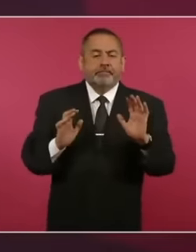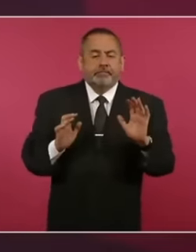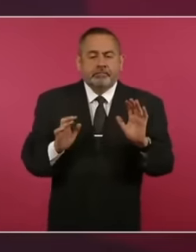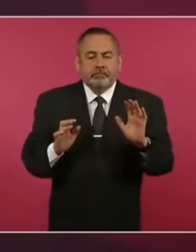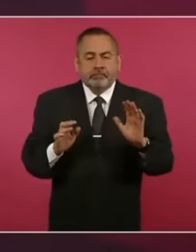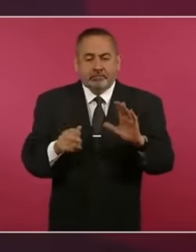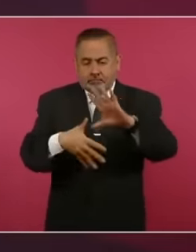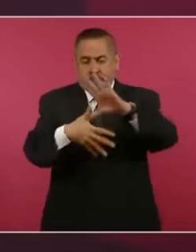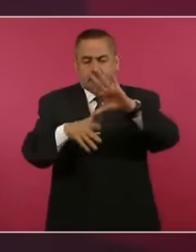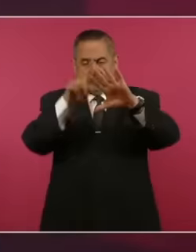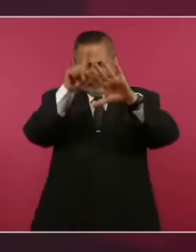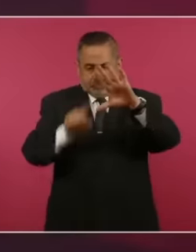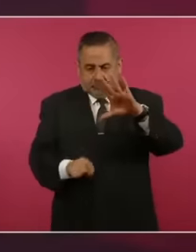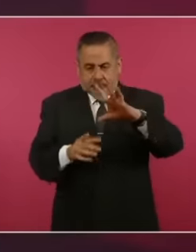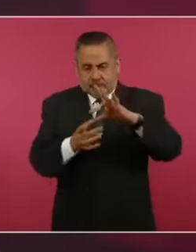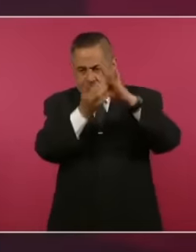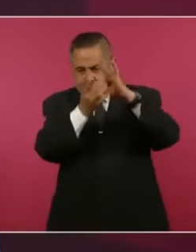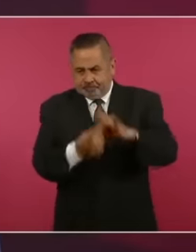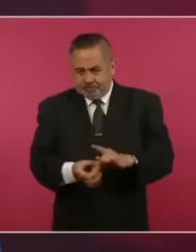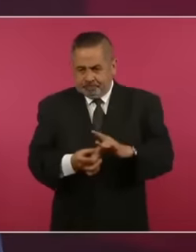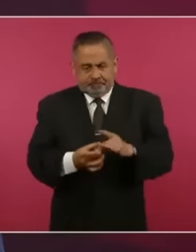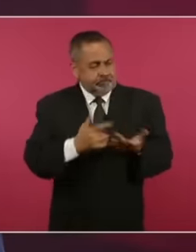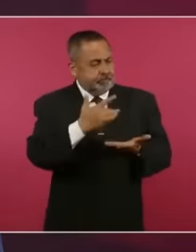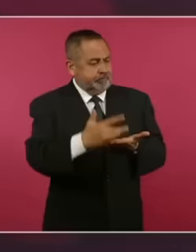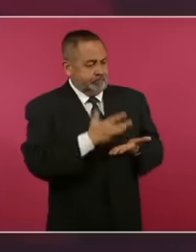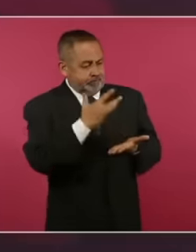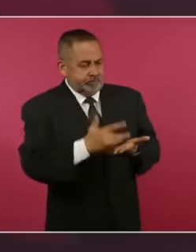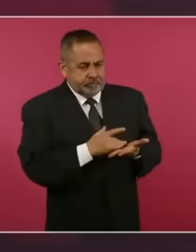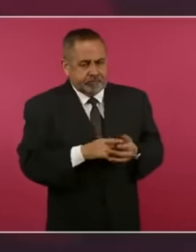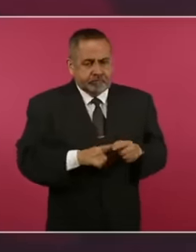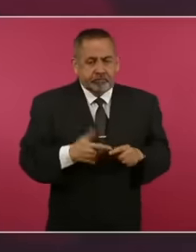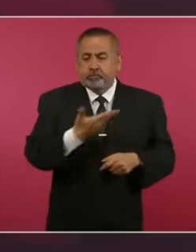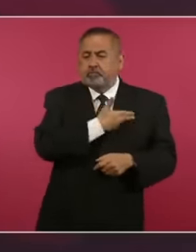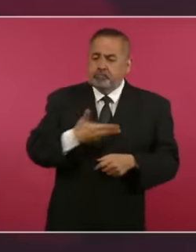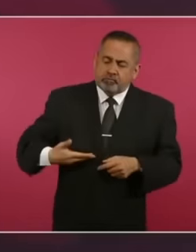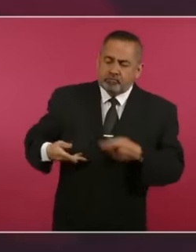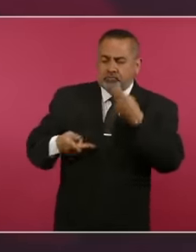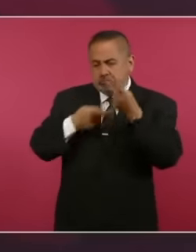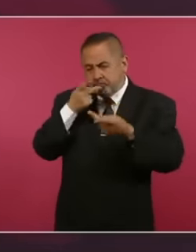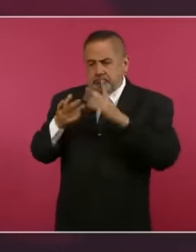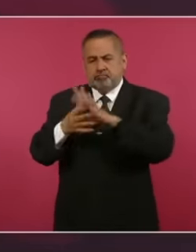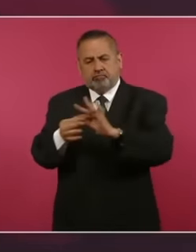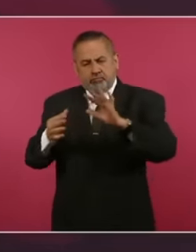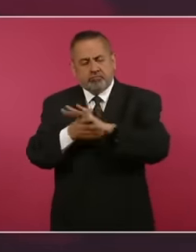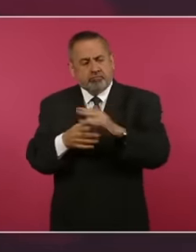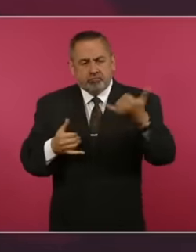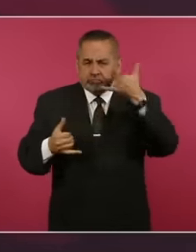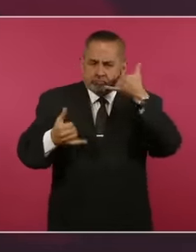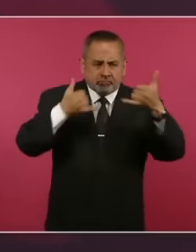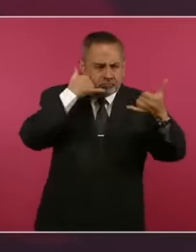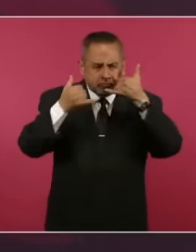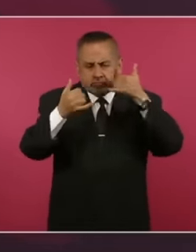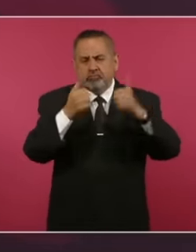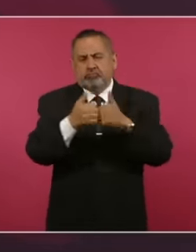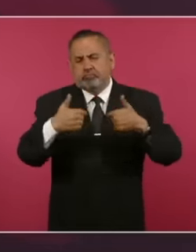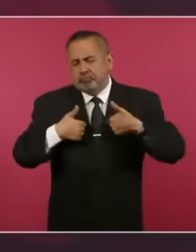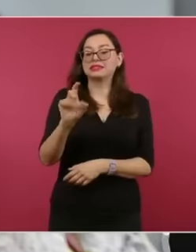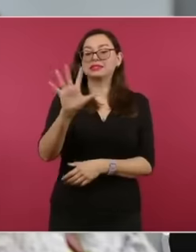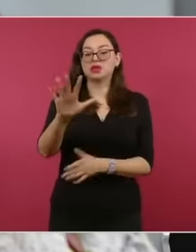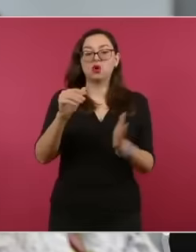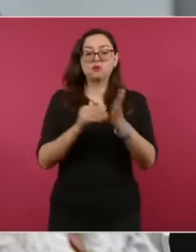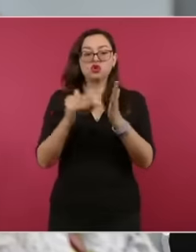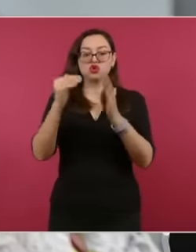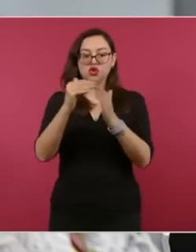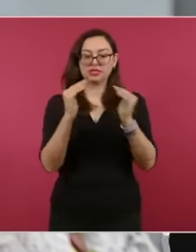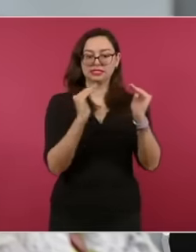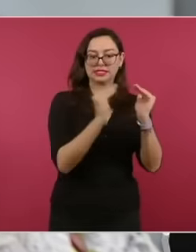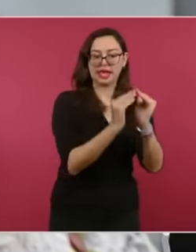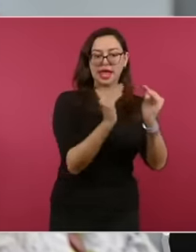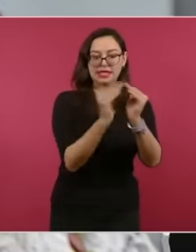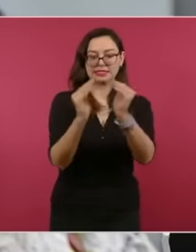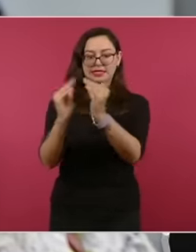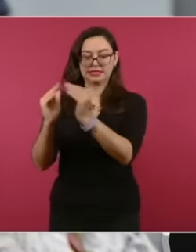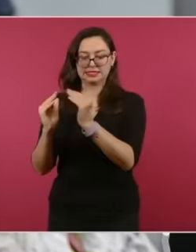of America standing in solidarity, presidents talking to me, expressing their support.